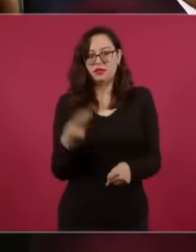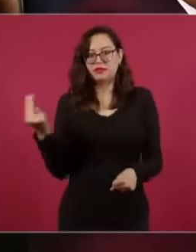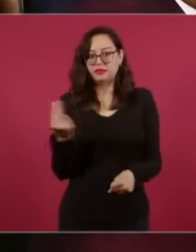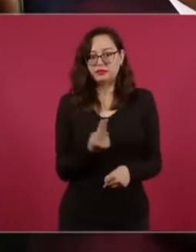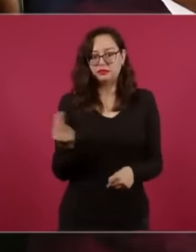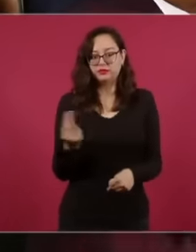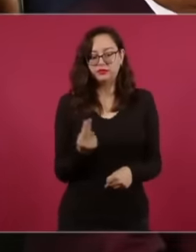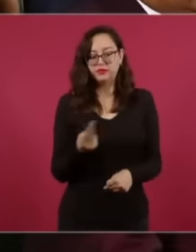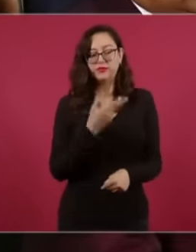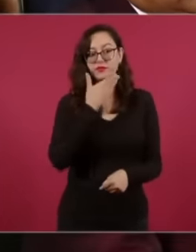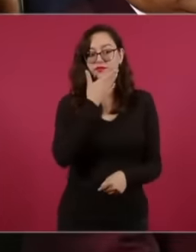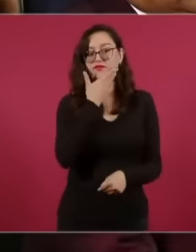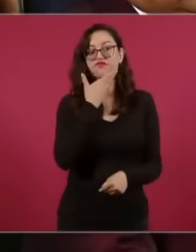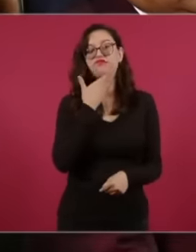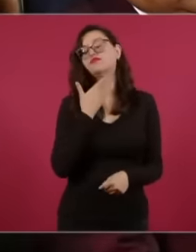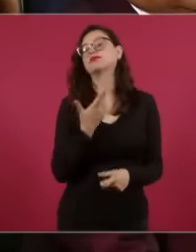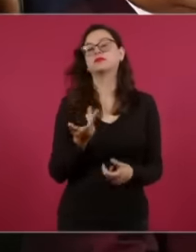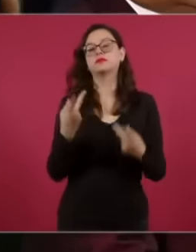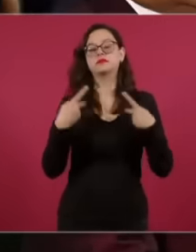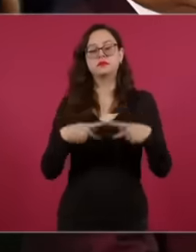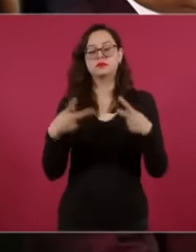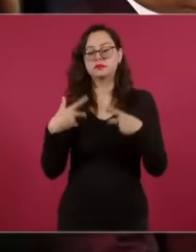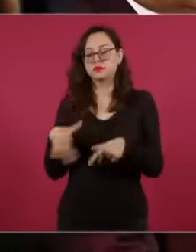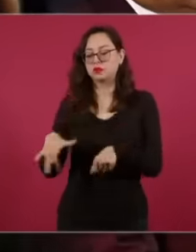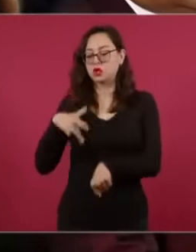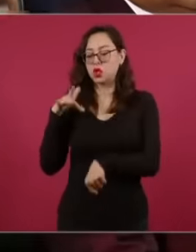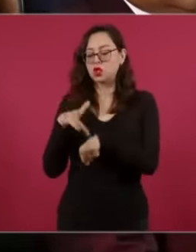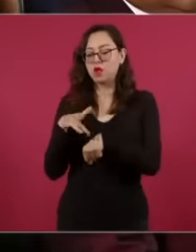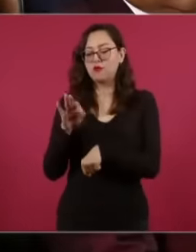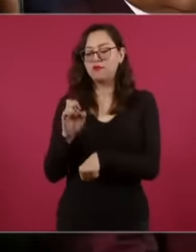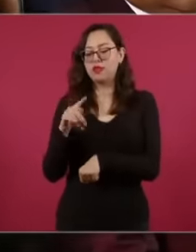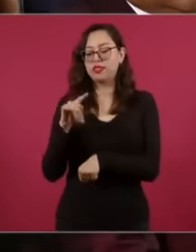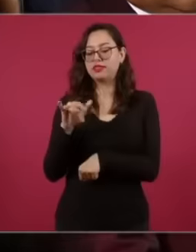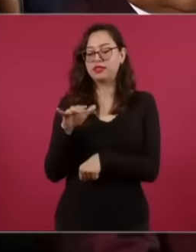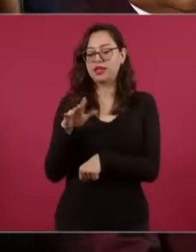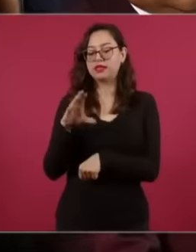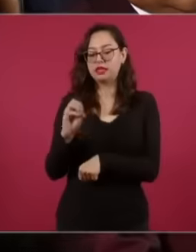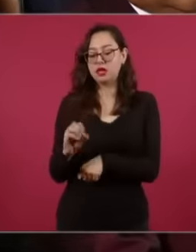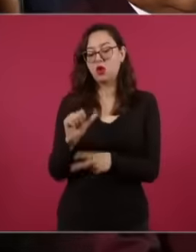a person who has consumed fentanyl or who has consumed cannabinoids and he needs